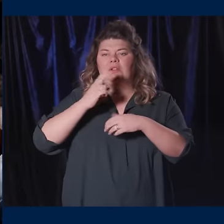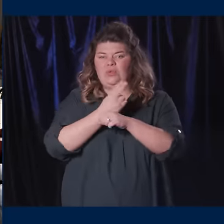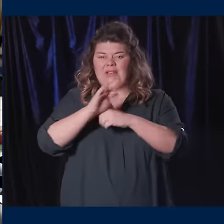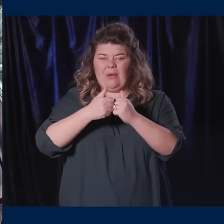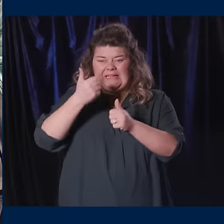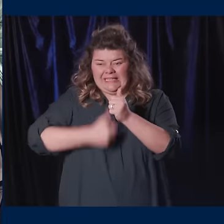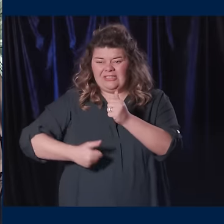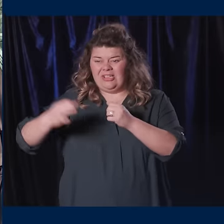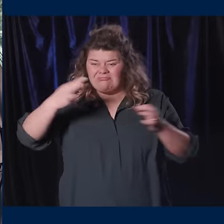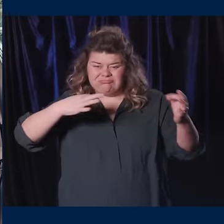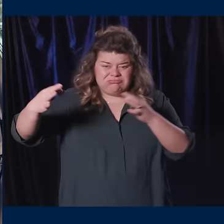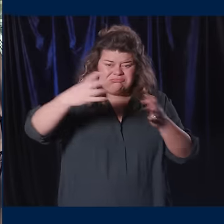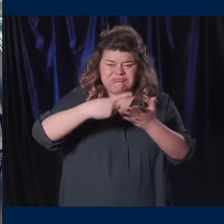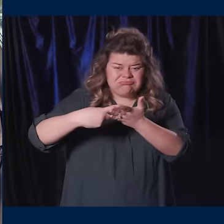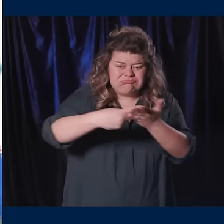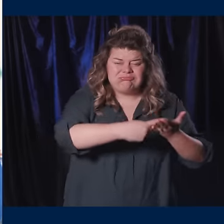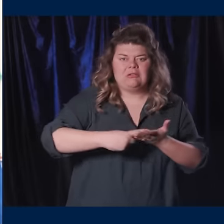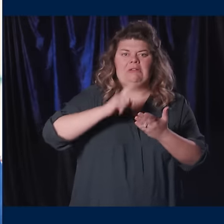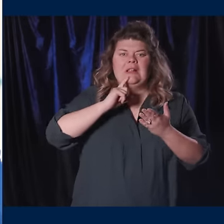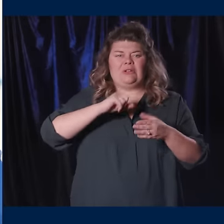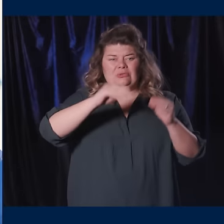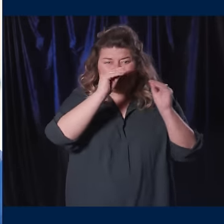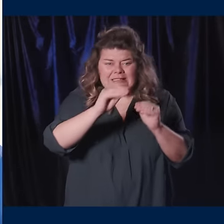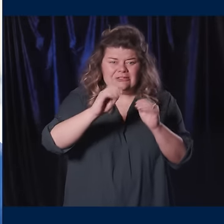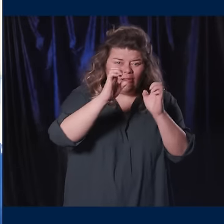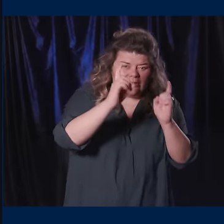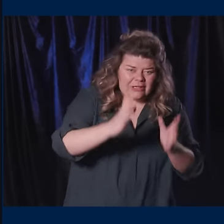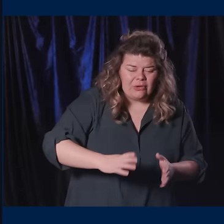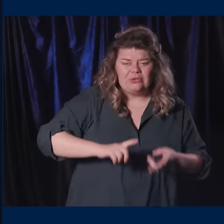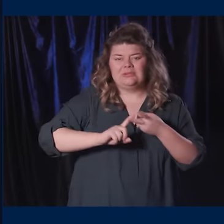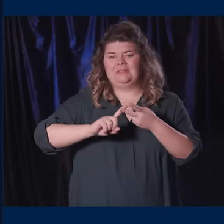excellence at scale to educate learners, advance society, and